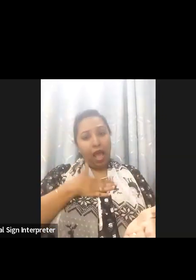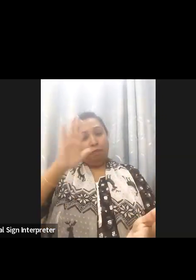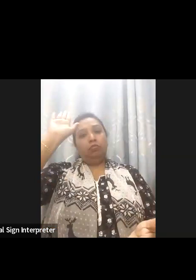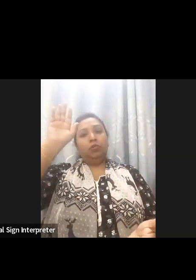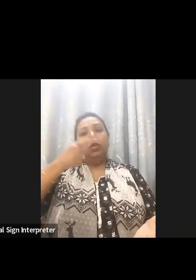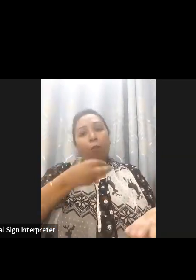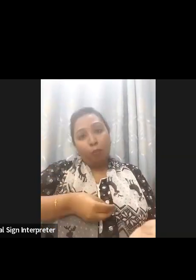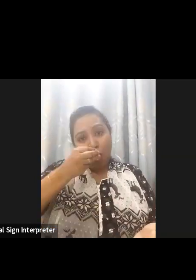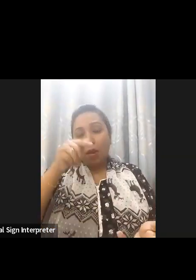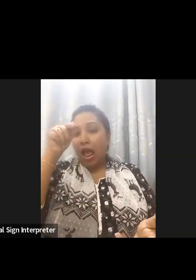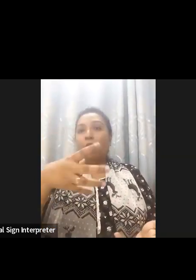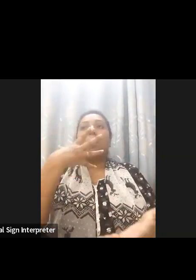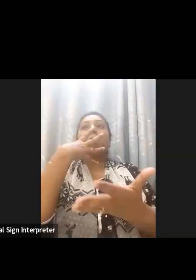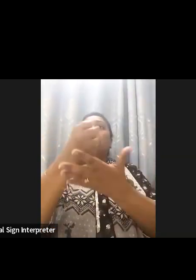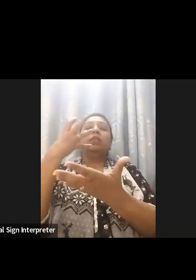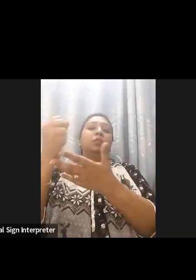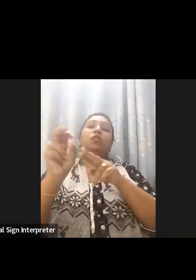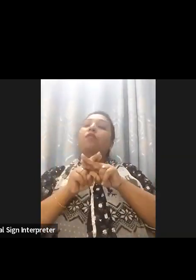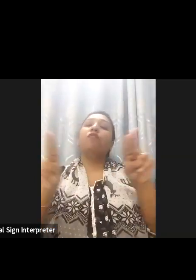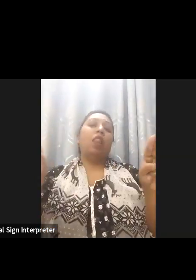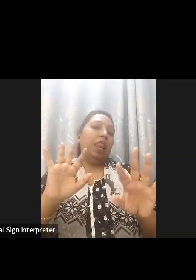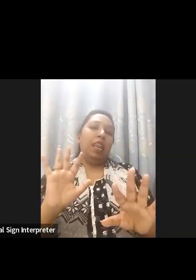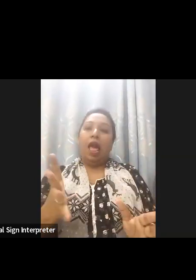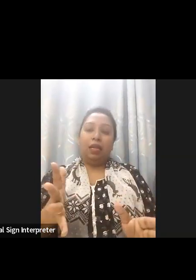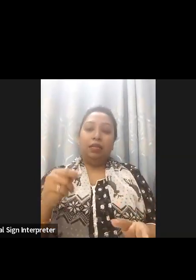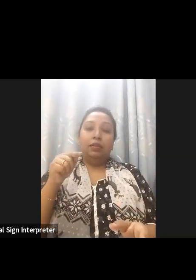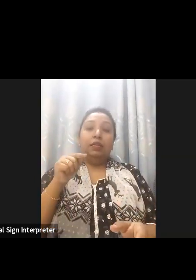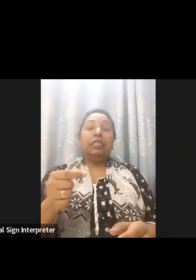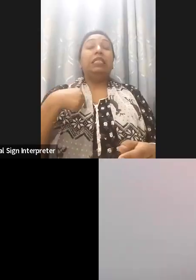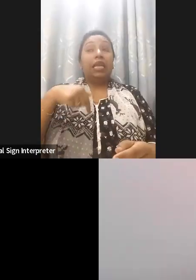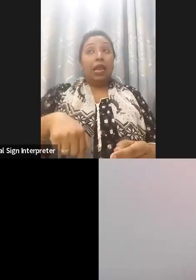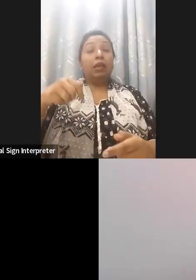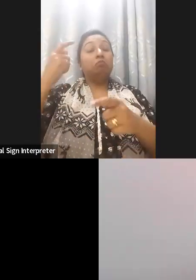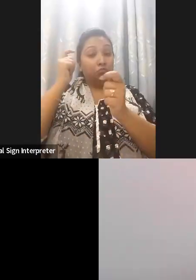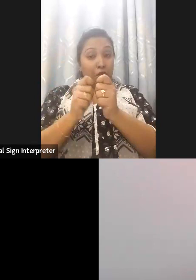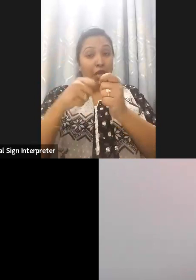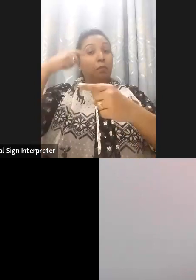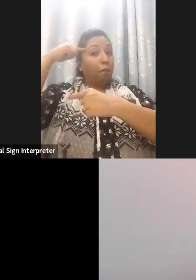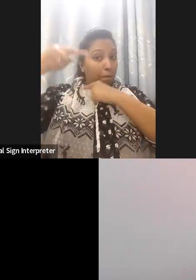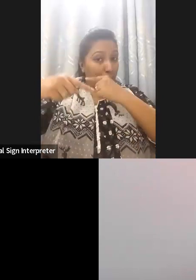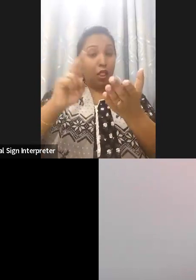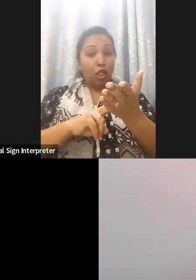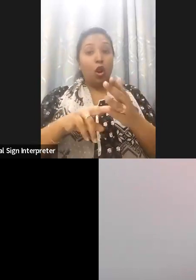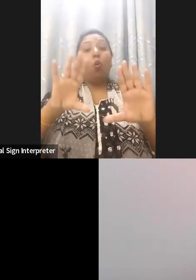that the country complies with standards of digital Global or International standards of